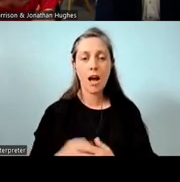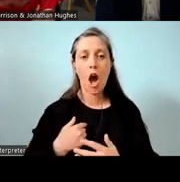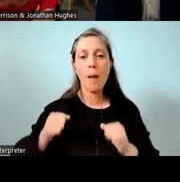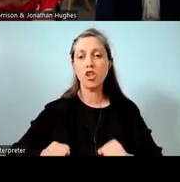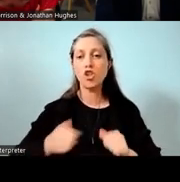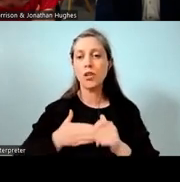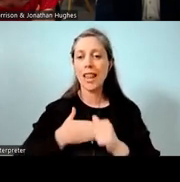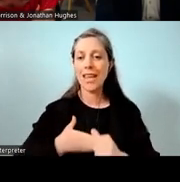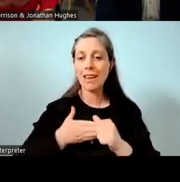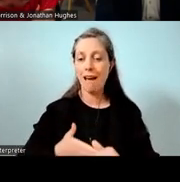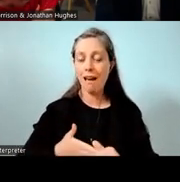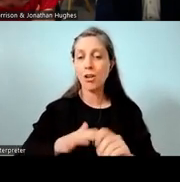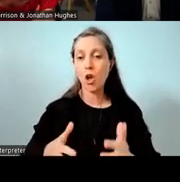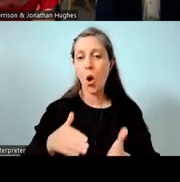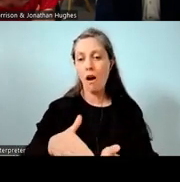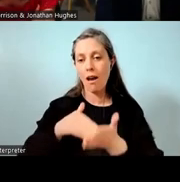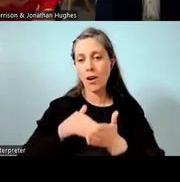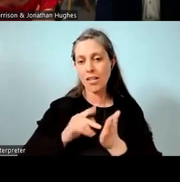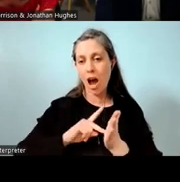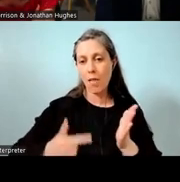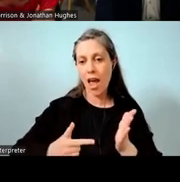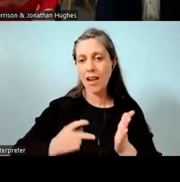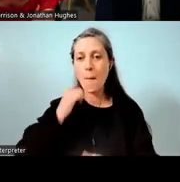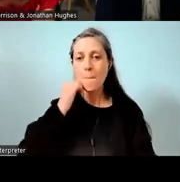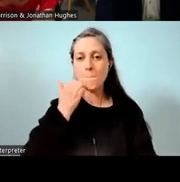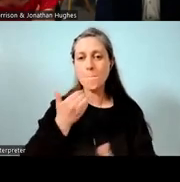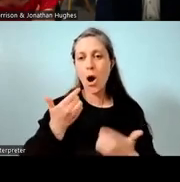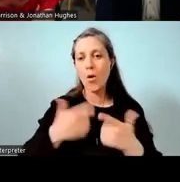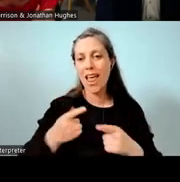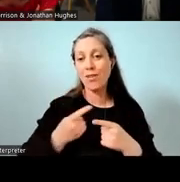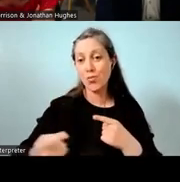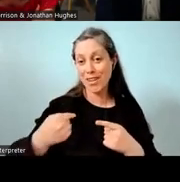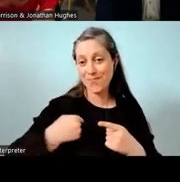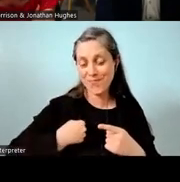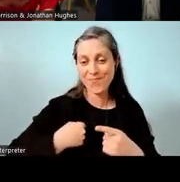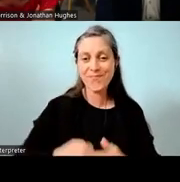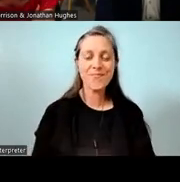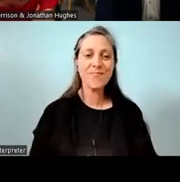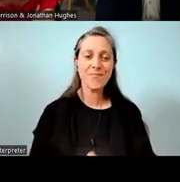So, I got to help plan for Māori Language Week, which was very fun.